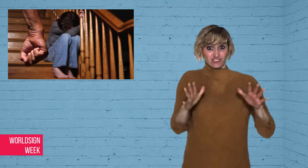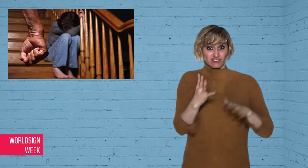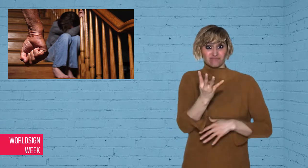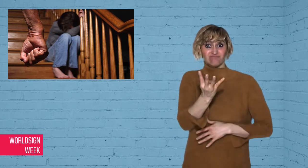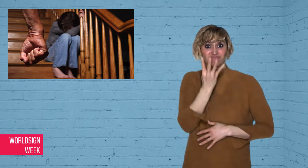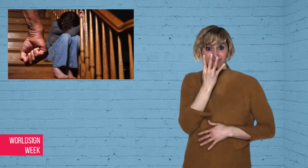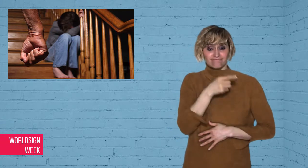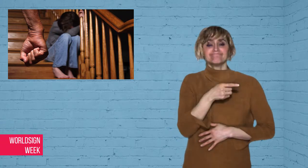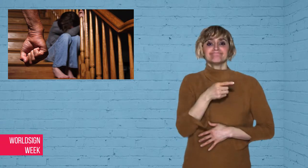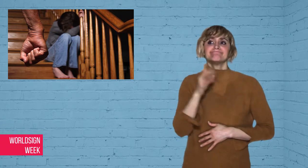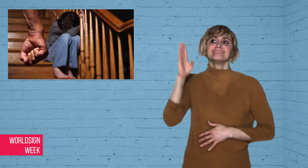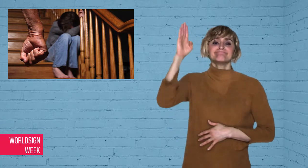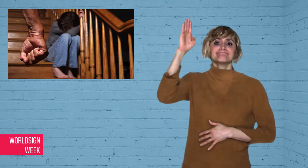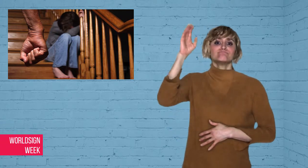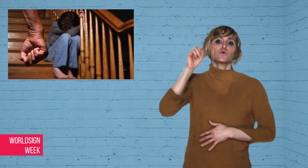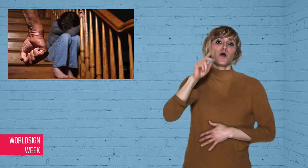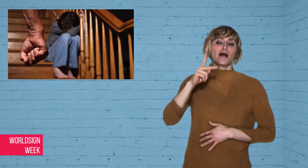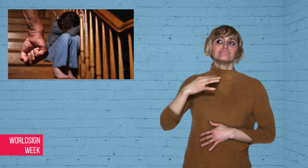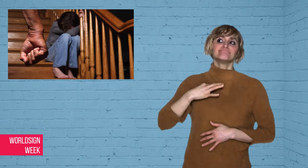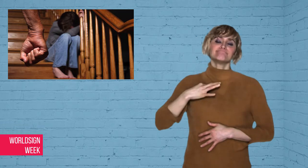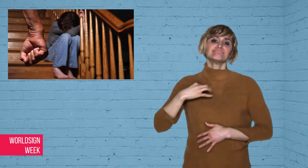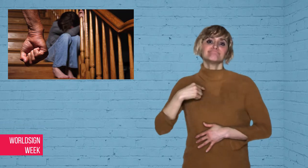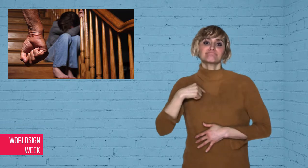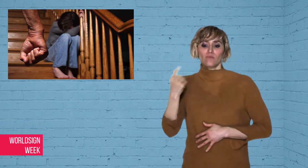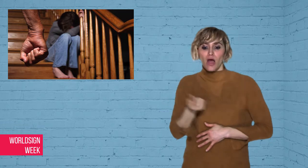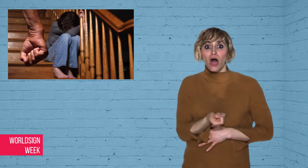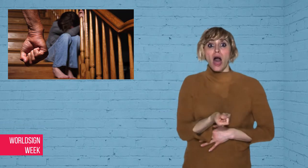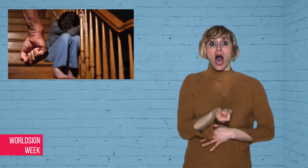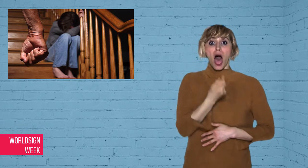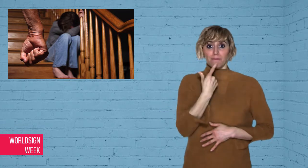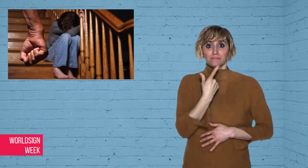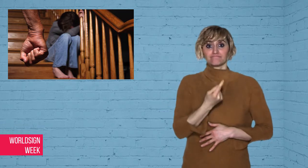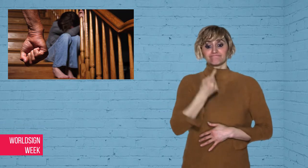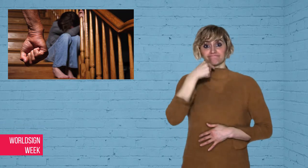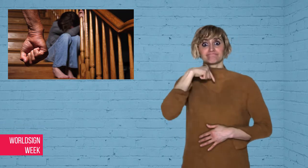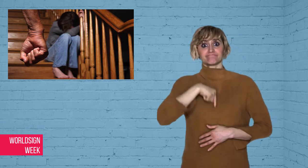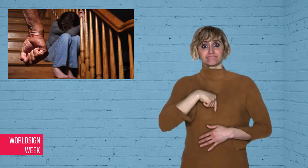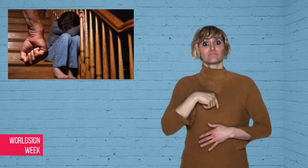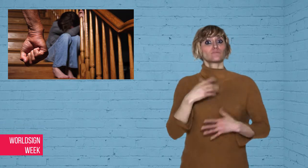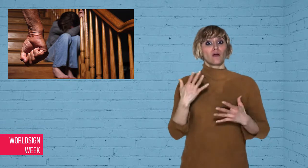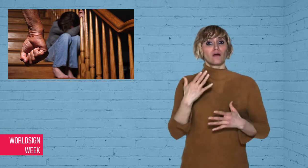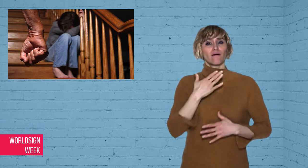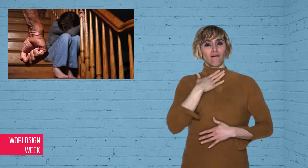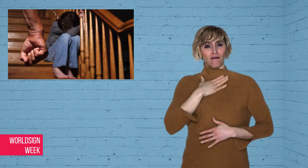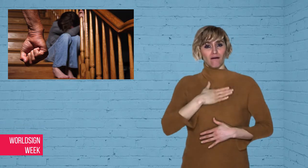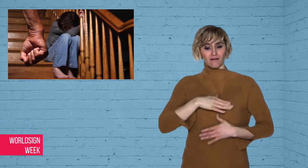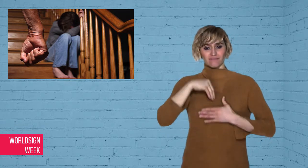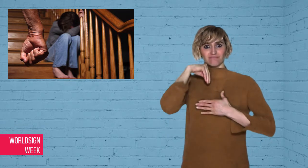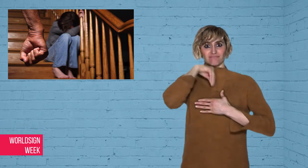medication to reduce their sex drive